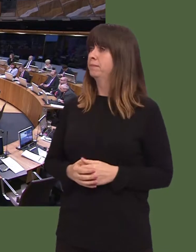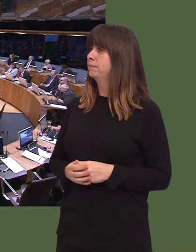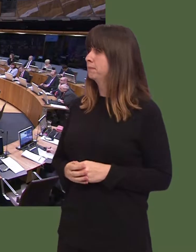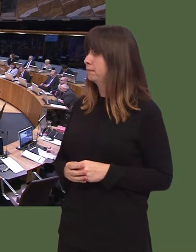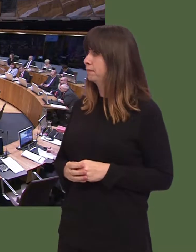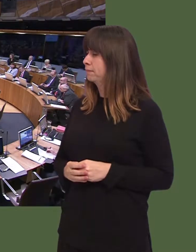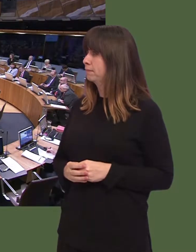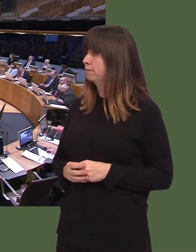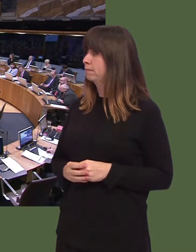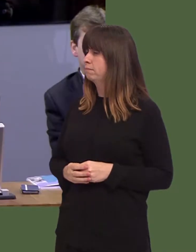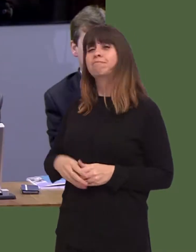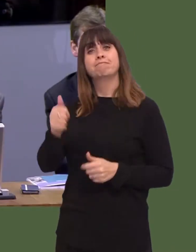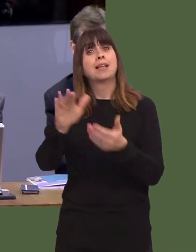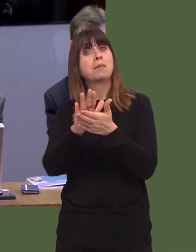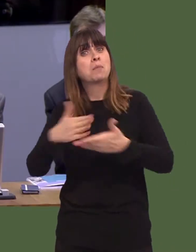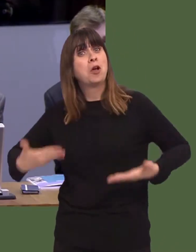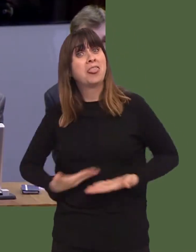Davies: Thank you, Presiding Officer. Can I first of all wish you many happy returns, First Minister?